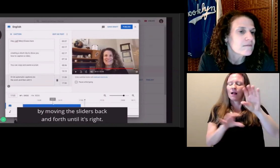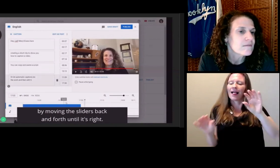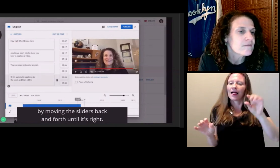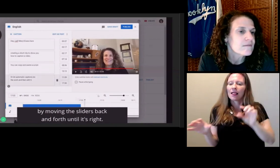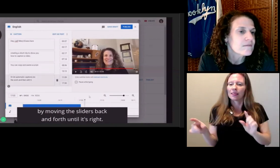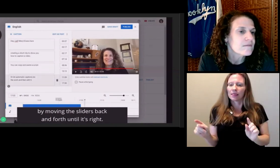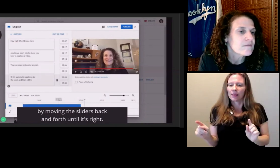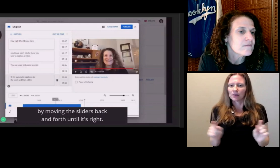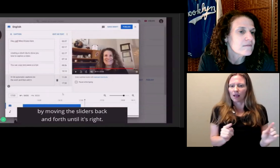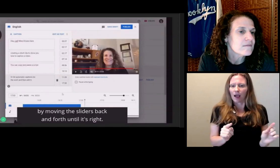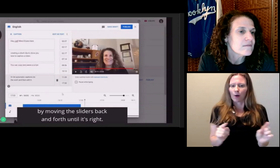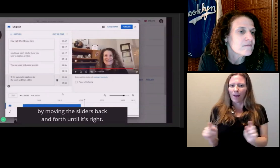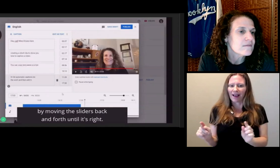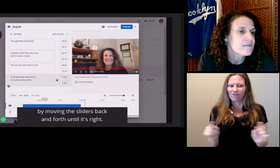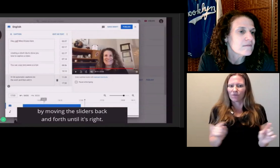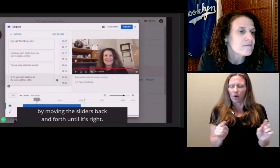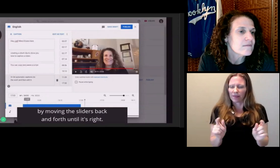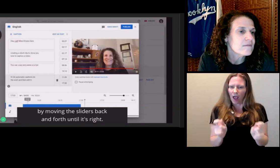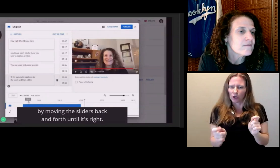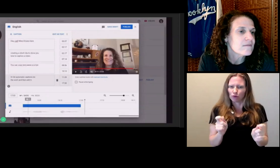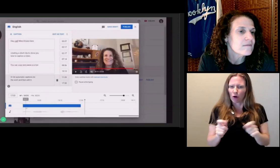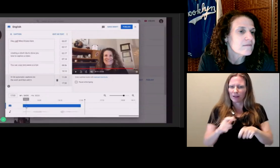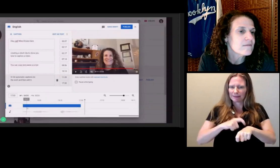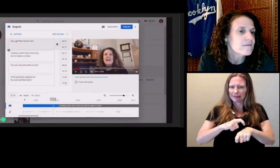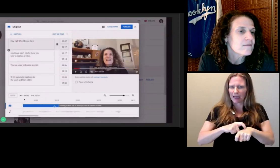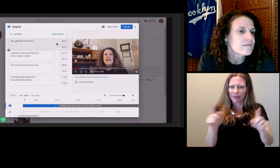until it's right.